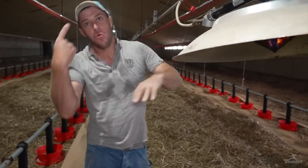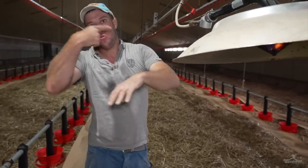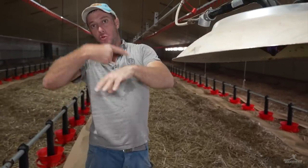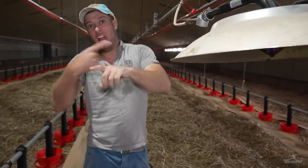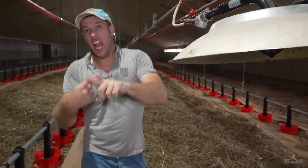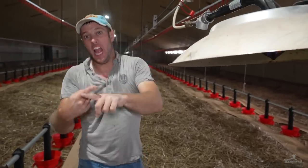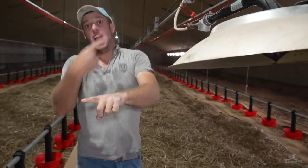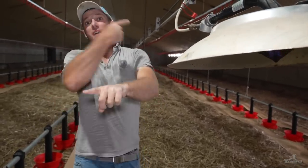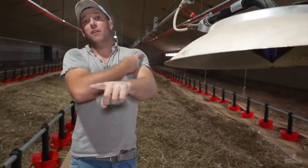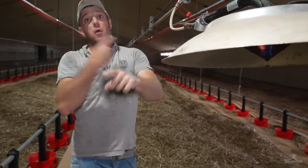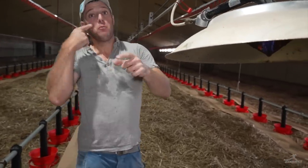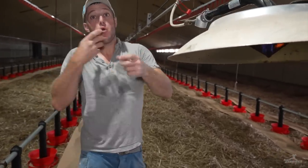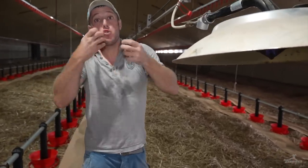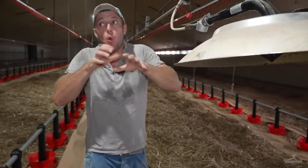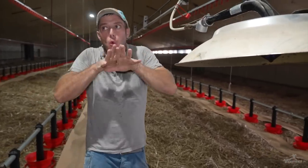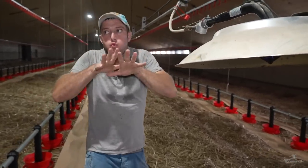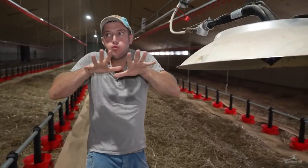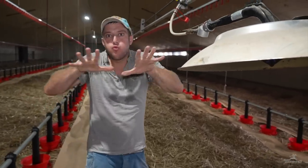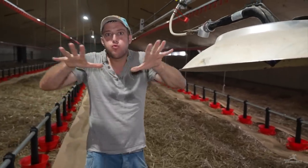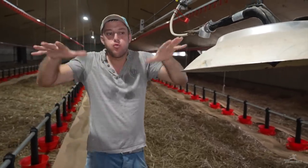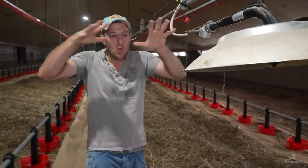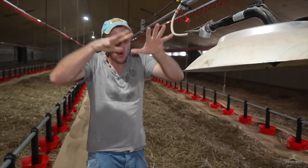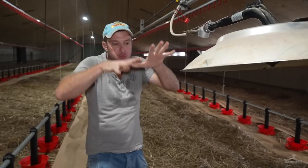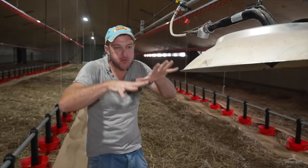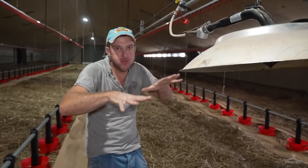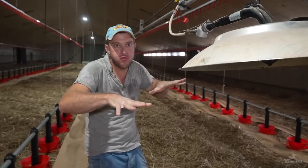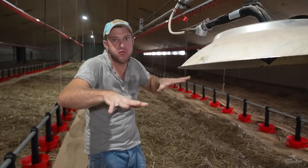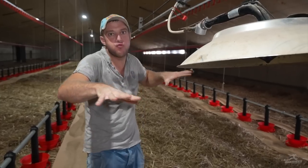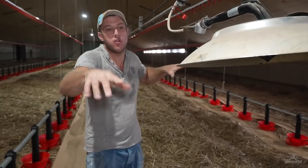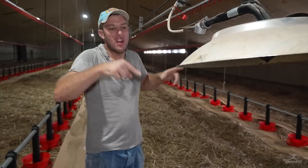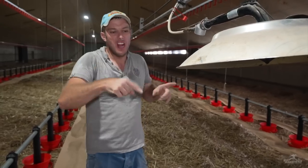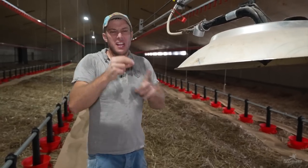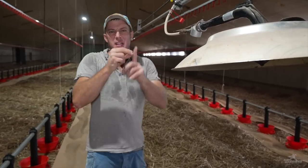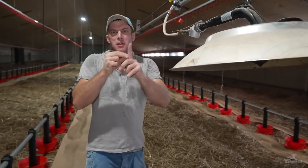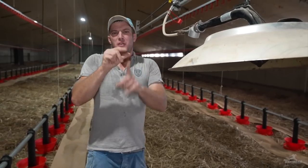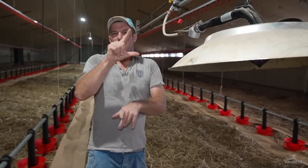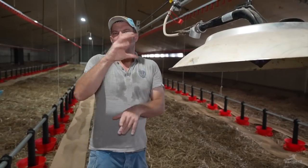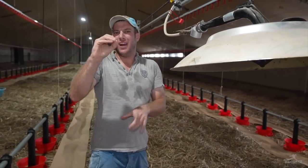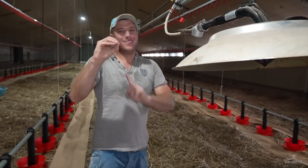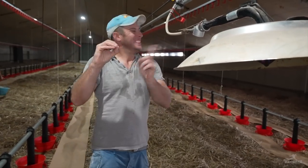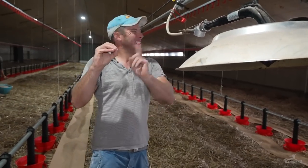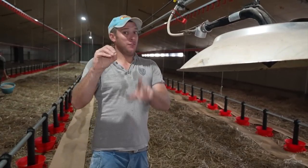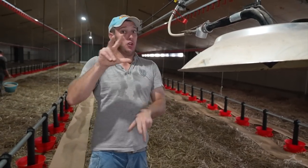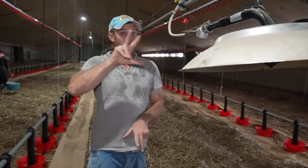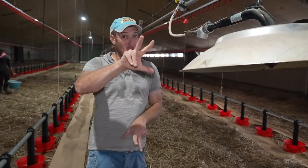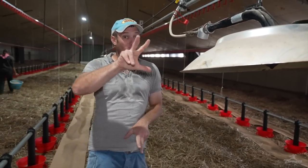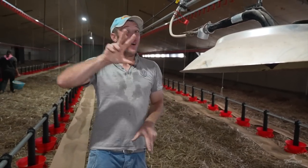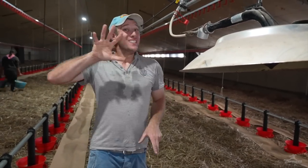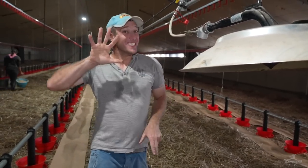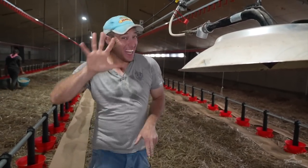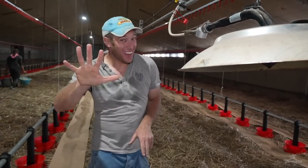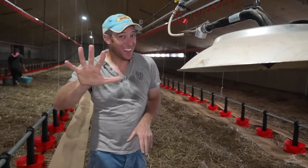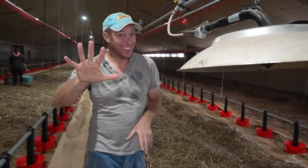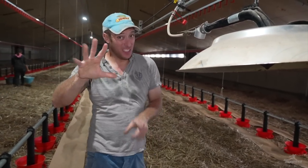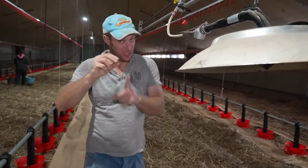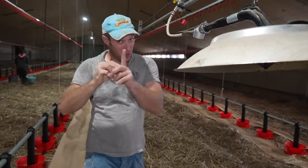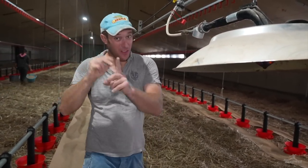In time, it will spread heat throughout the building. It isn’t 20º C, it’s 35º C.